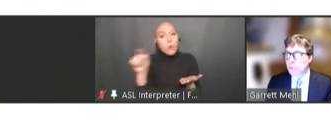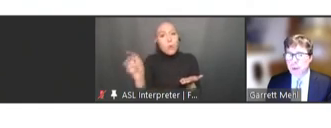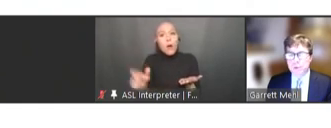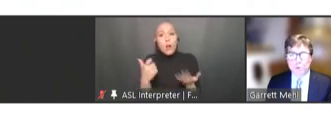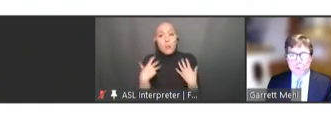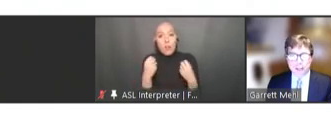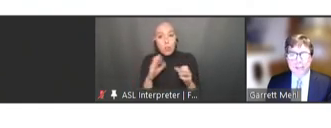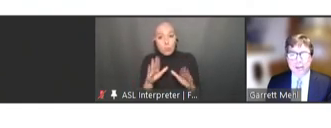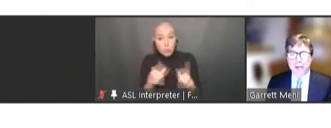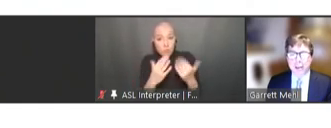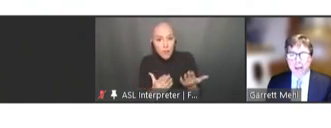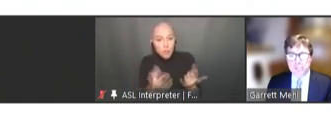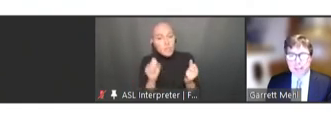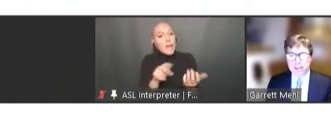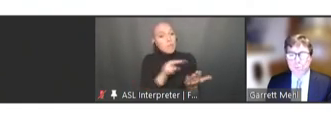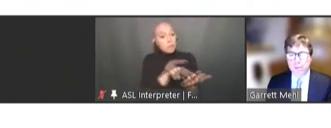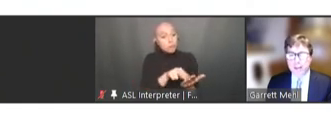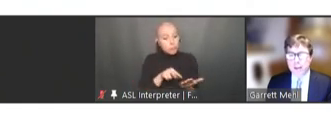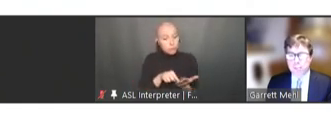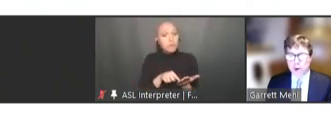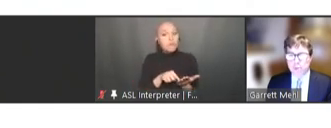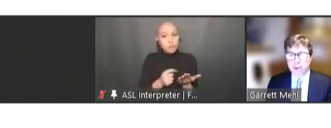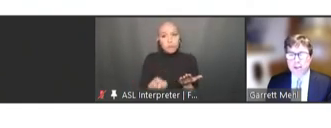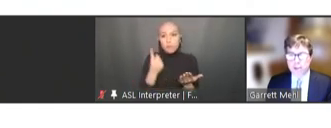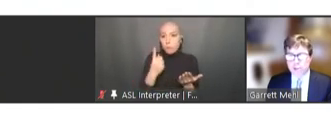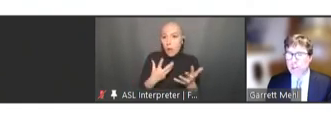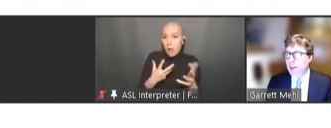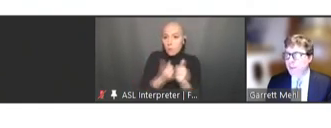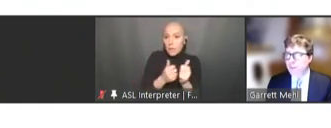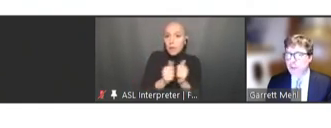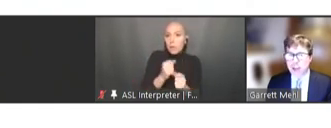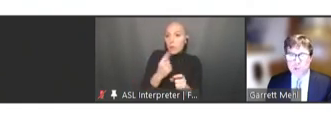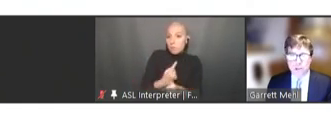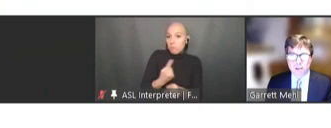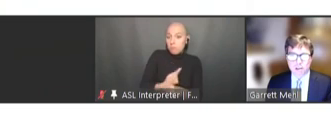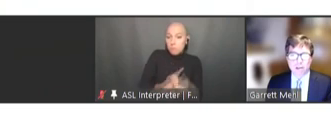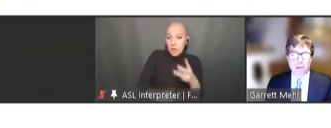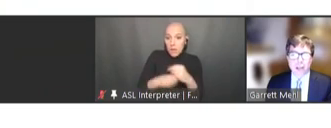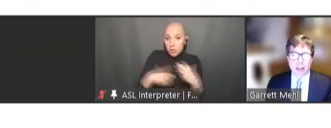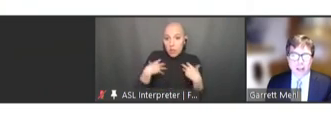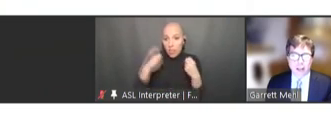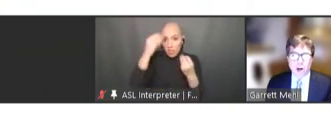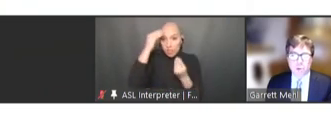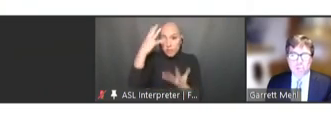able to read them and update them with appropriate additional health information. An interoperable